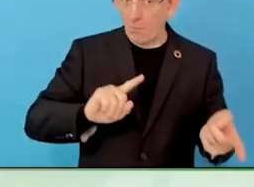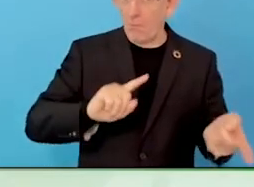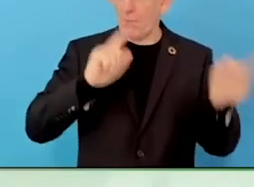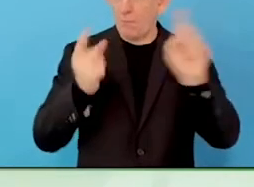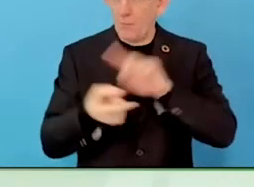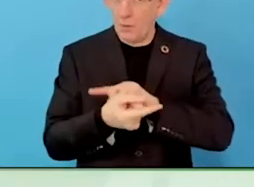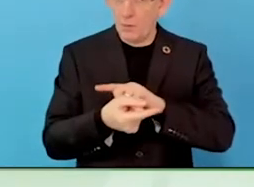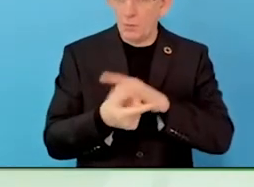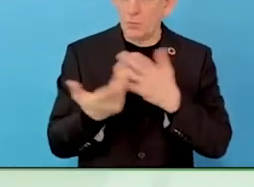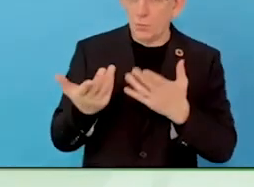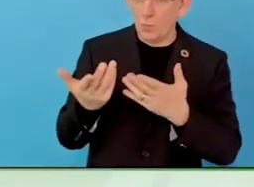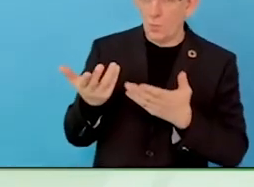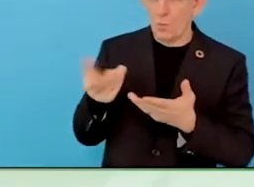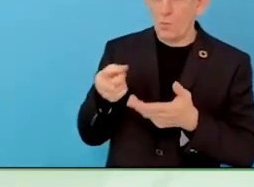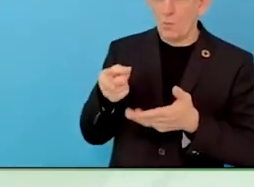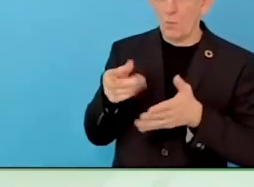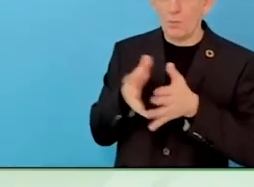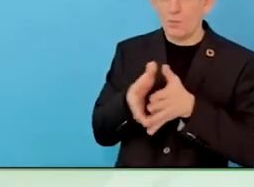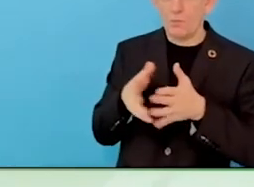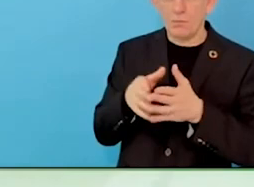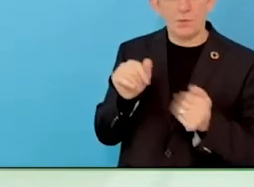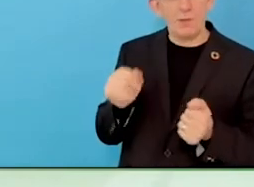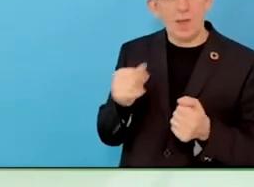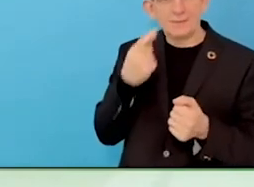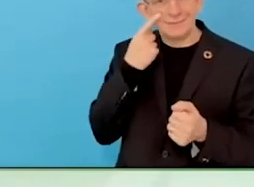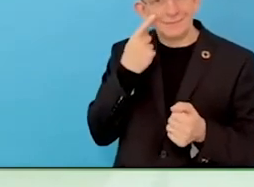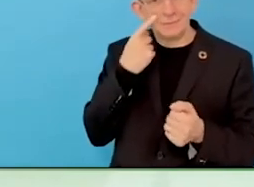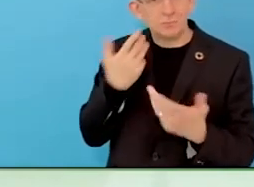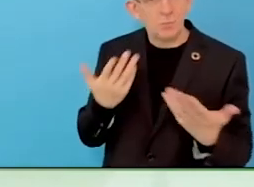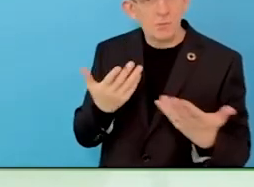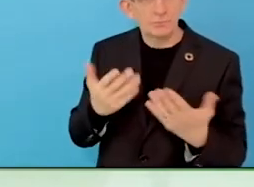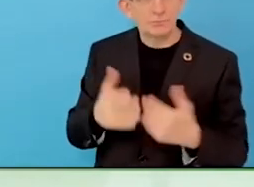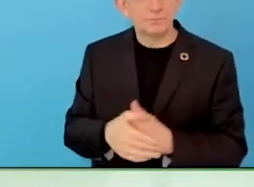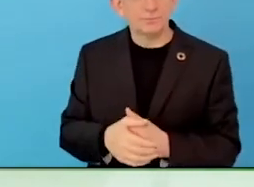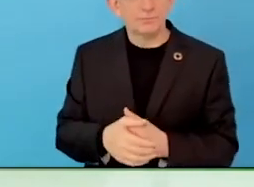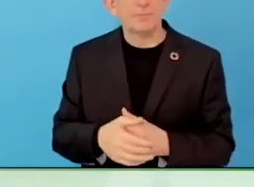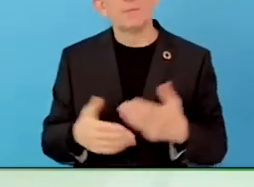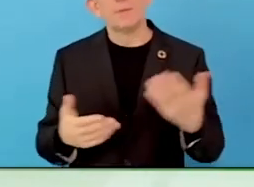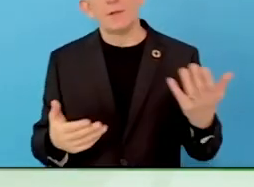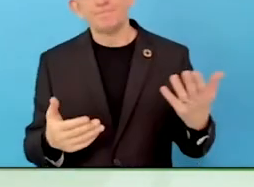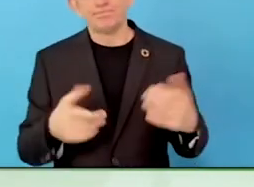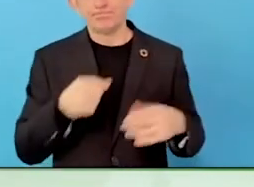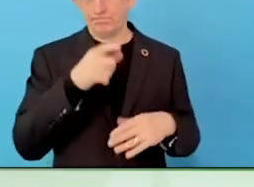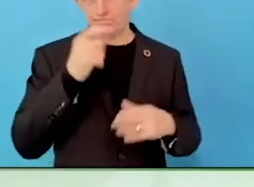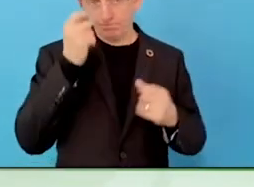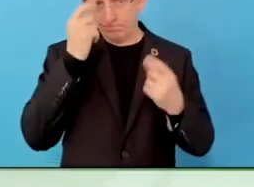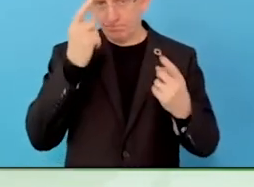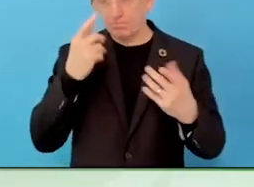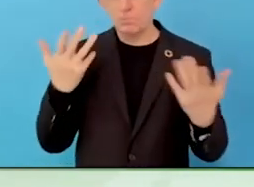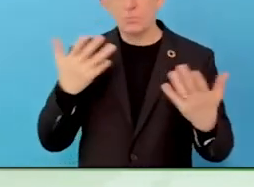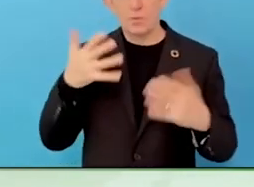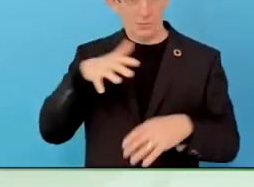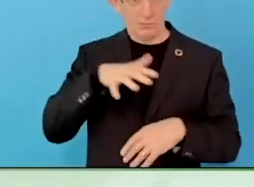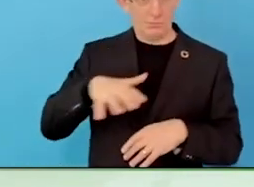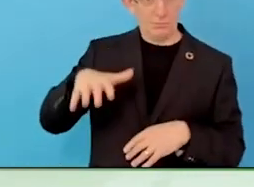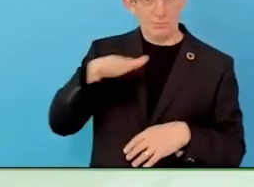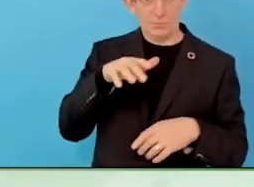You find out disabilities, employment, it is hard for a person